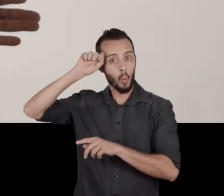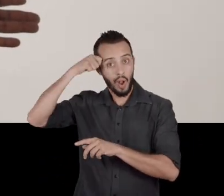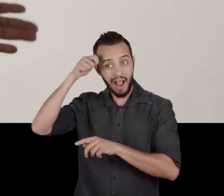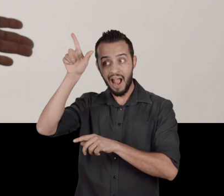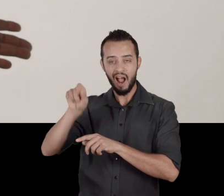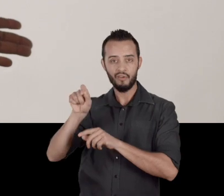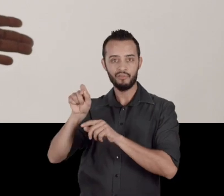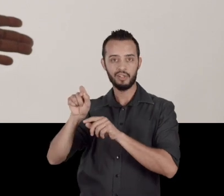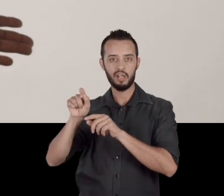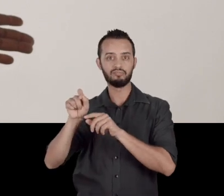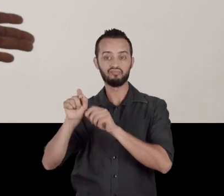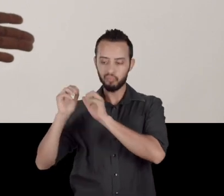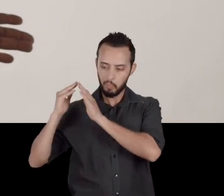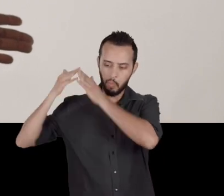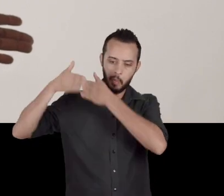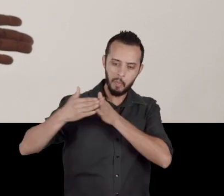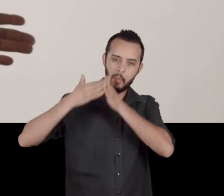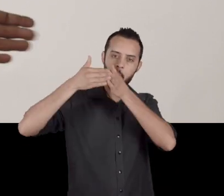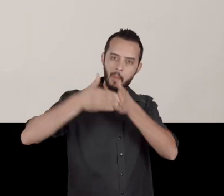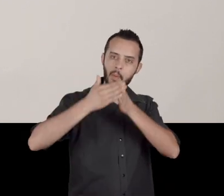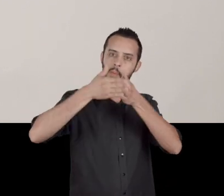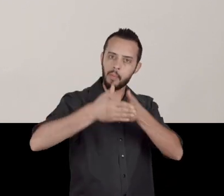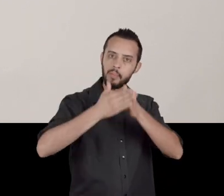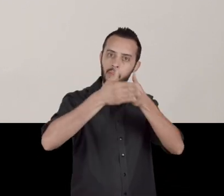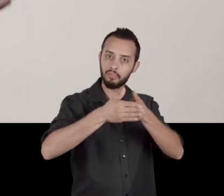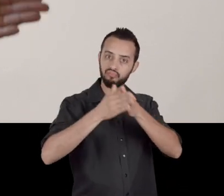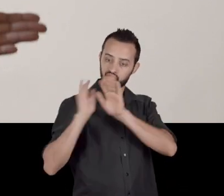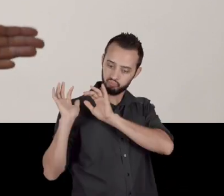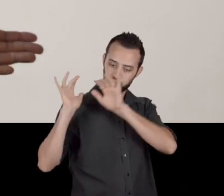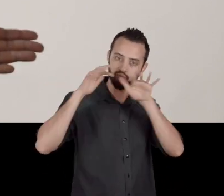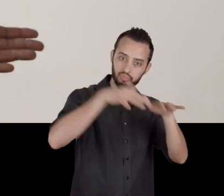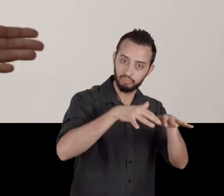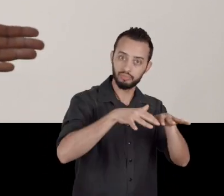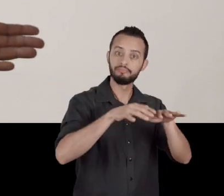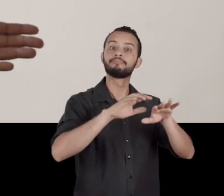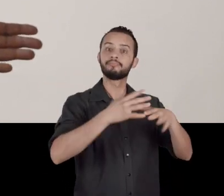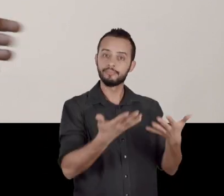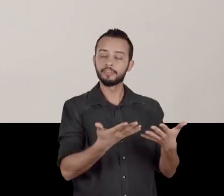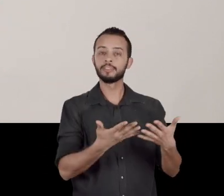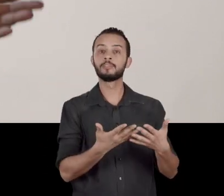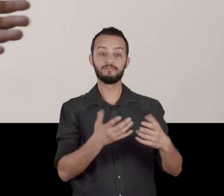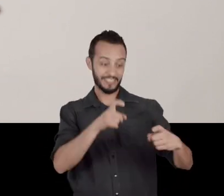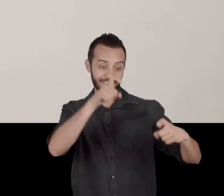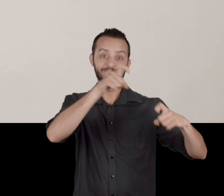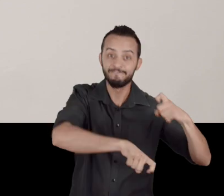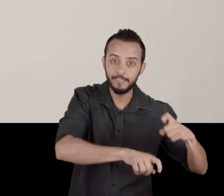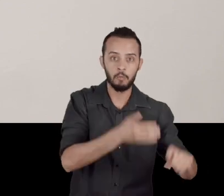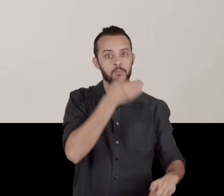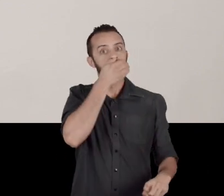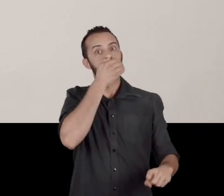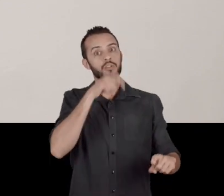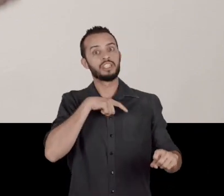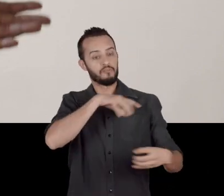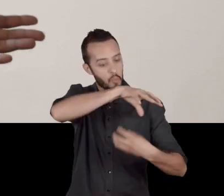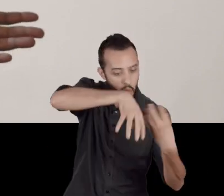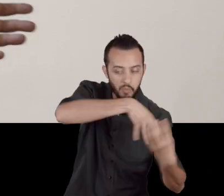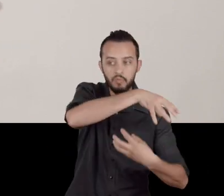They're here, there's been miscegenation, there's been rape, families have formed,